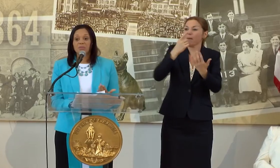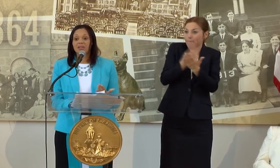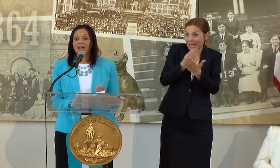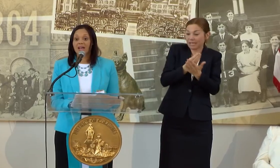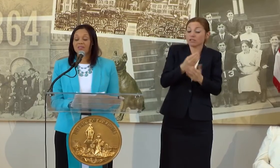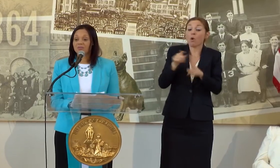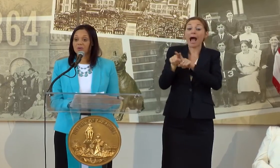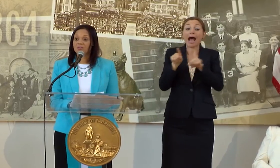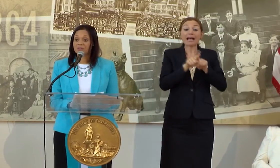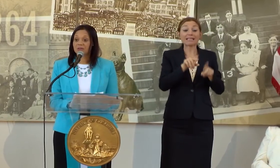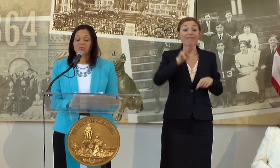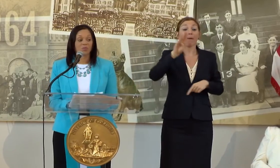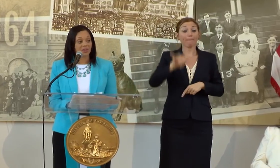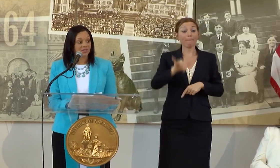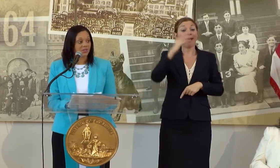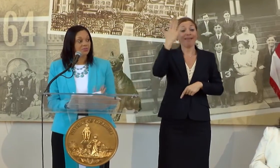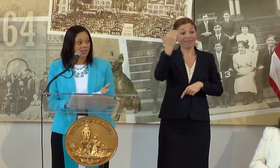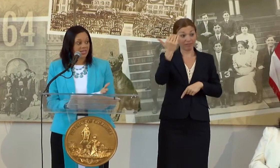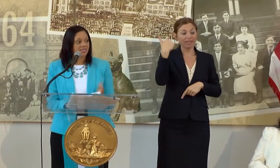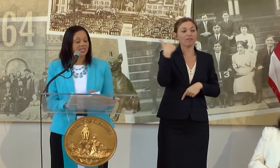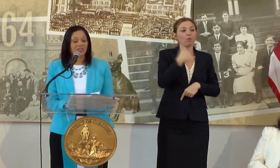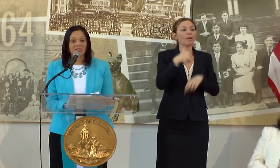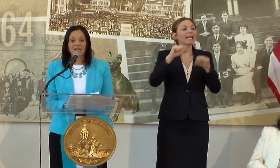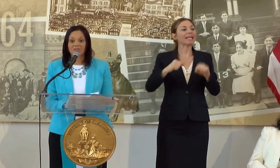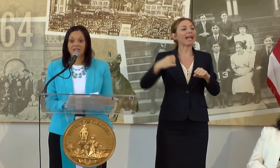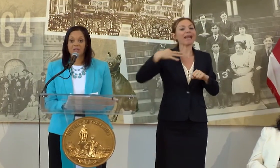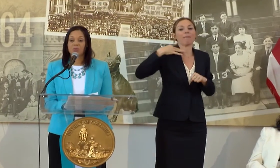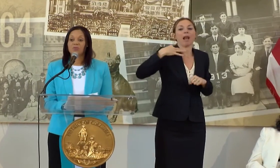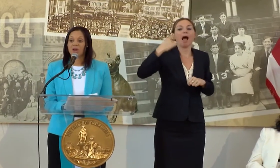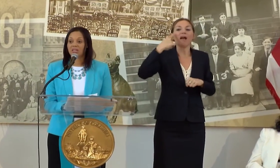APPLY FOR FILM REVENUE FUNDS THAT ARE NOW AVAILABLE FOR OUR